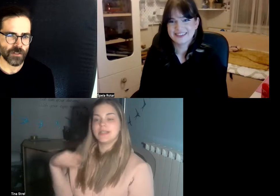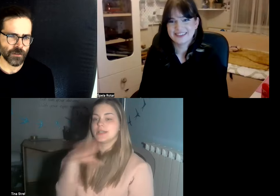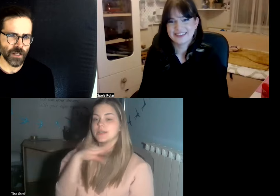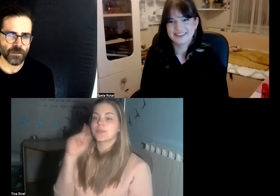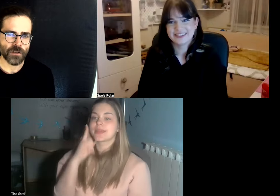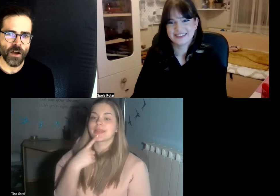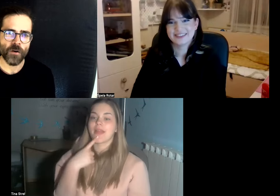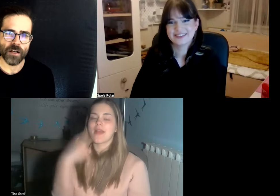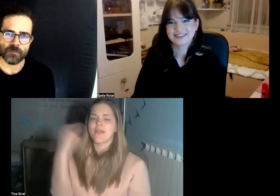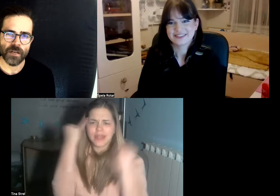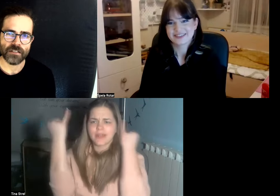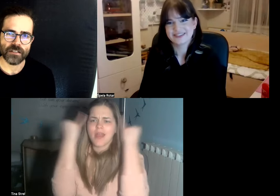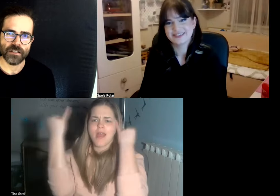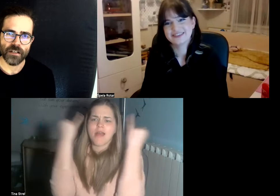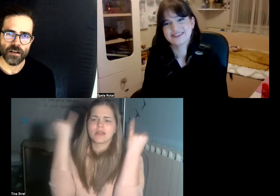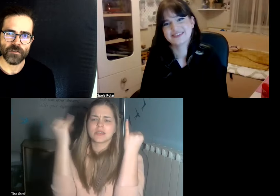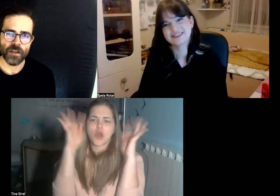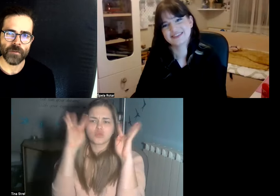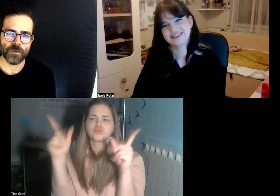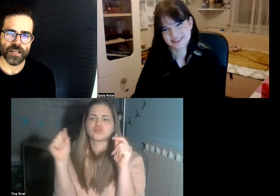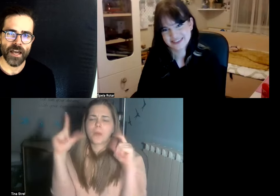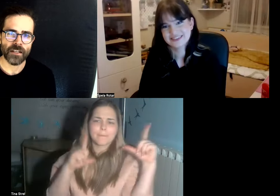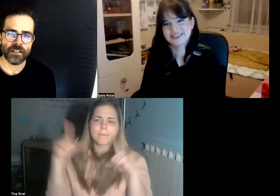and to get to know as much of them as we can